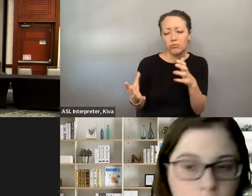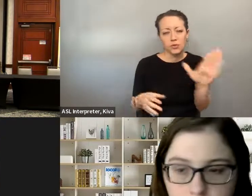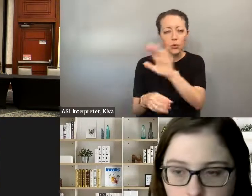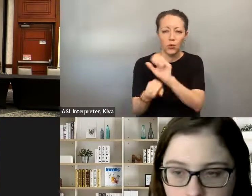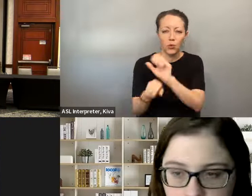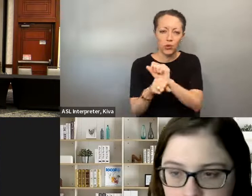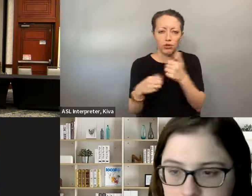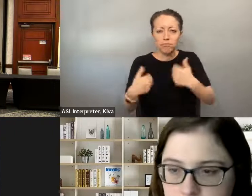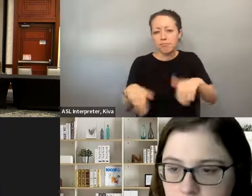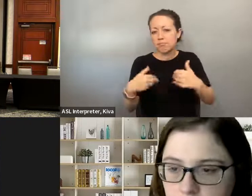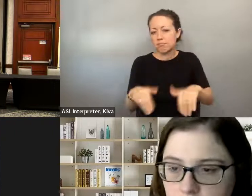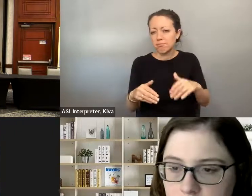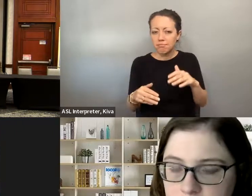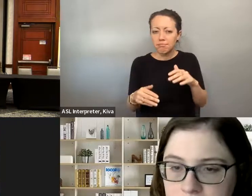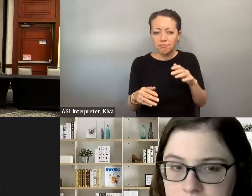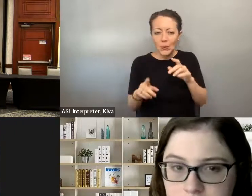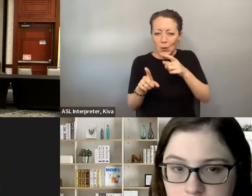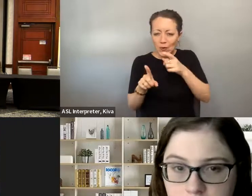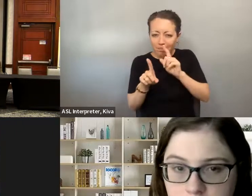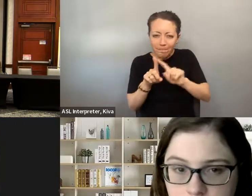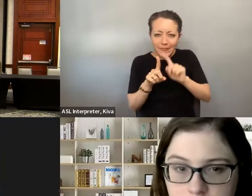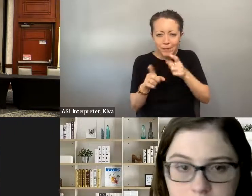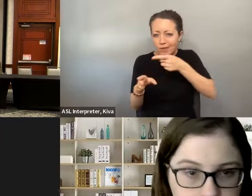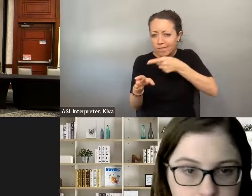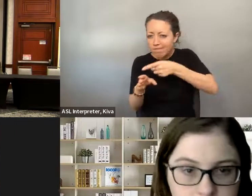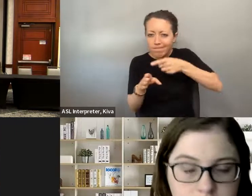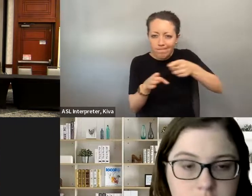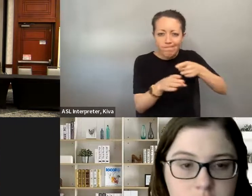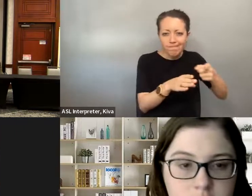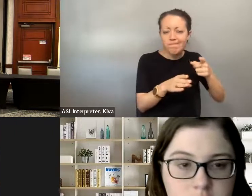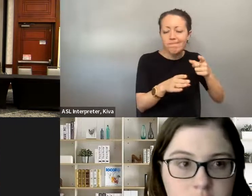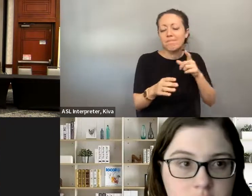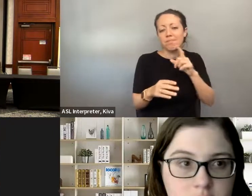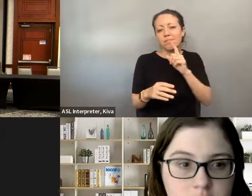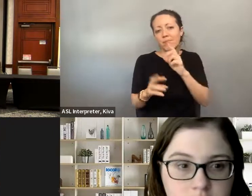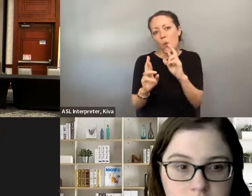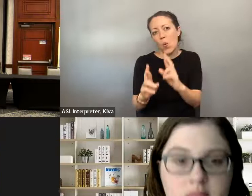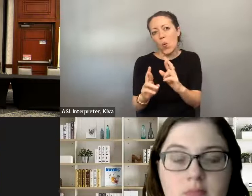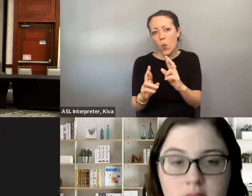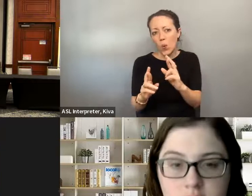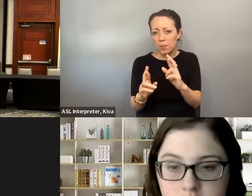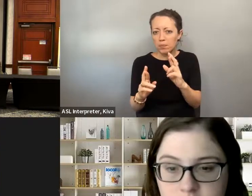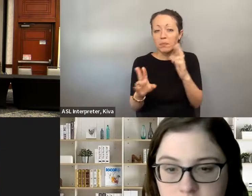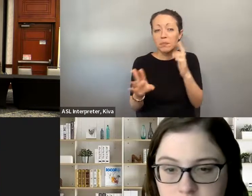environment are really important. » Thank you so much for the wonderful work that you all do in